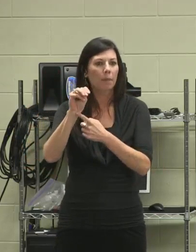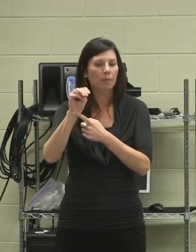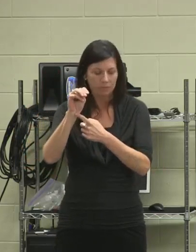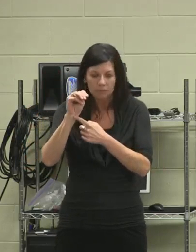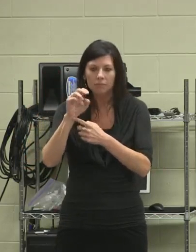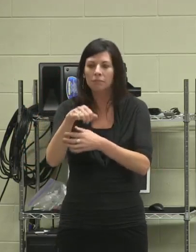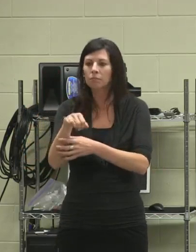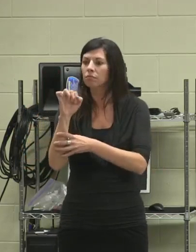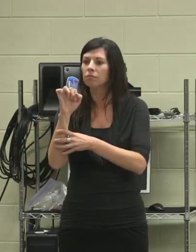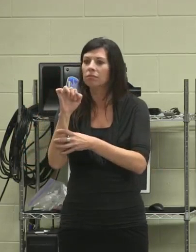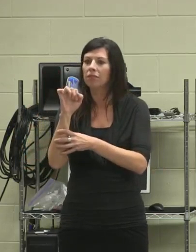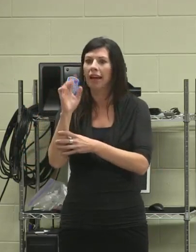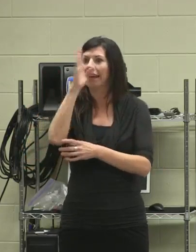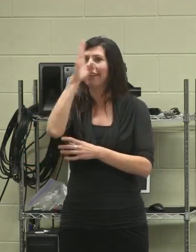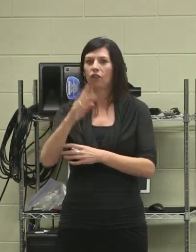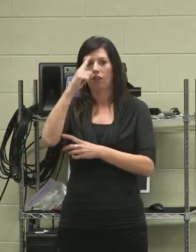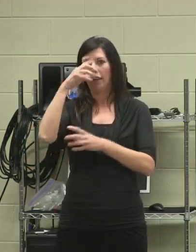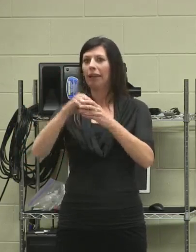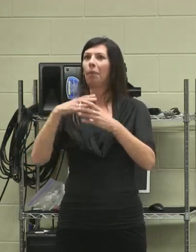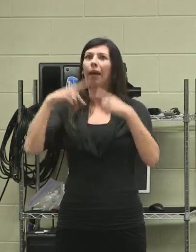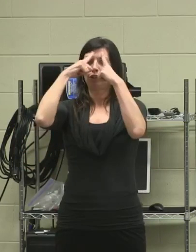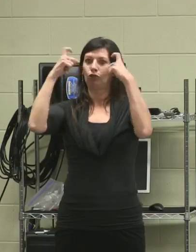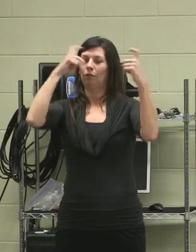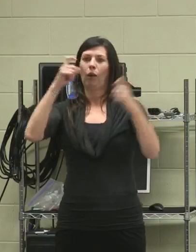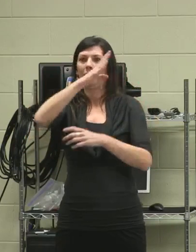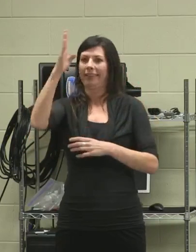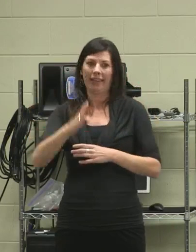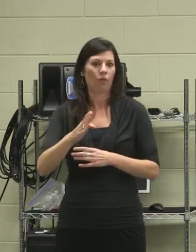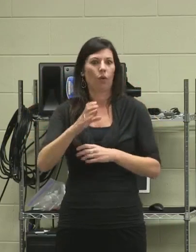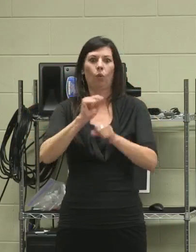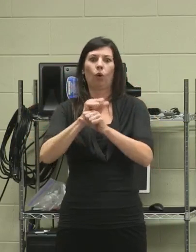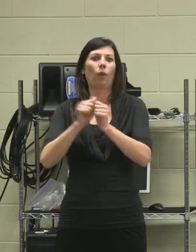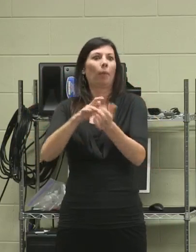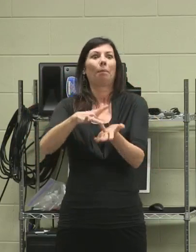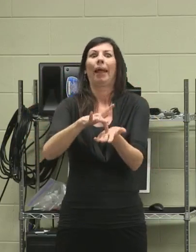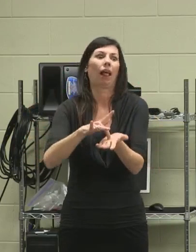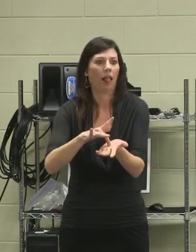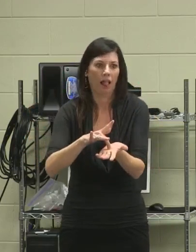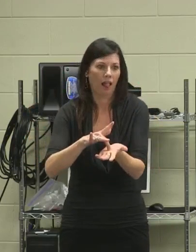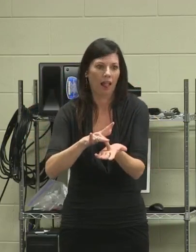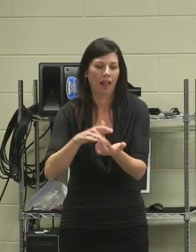in my wildest dreams, I never thought I'd be doing anything medical, but it took definitely